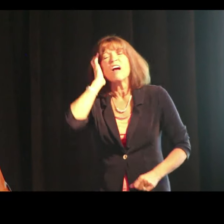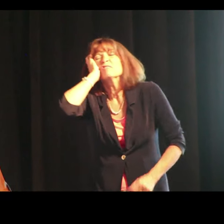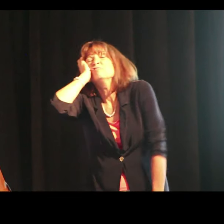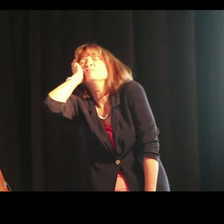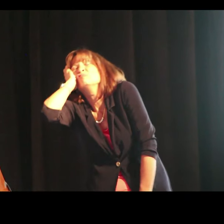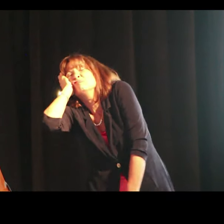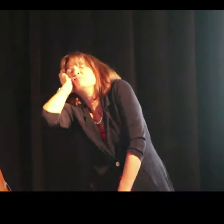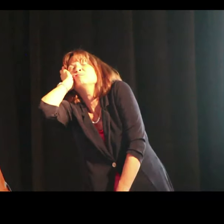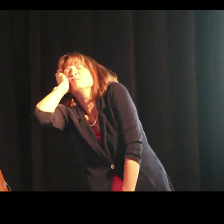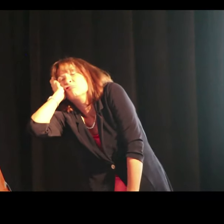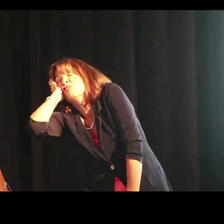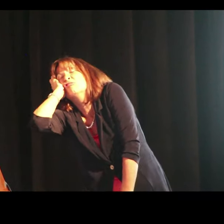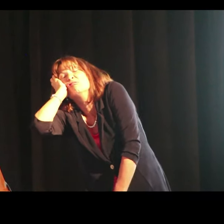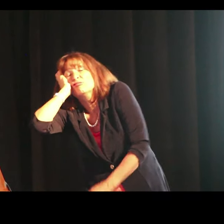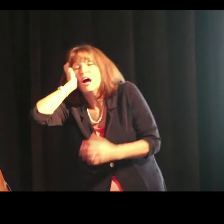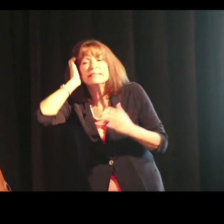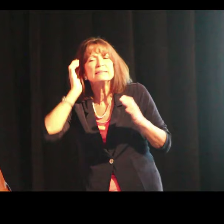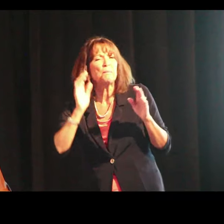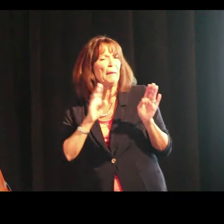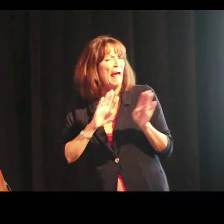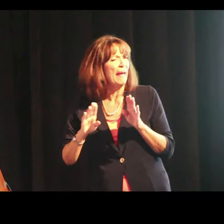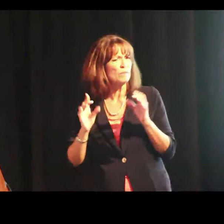You know, head on his hand.